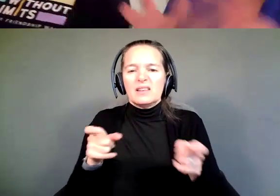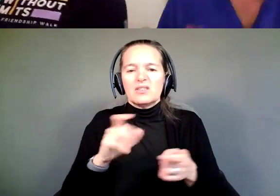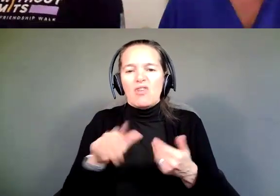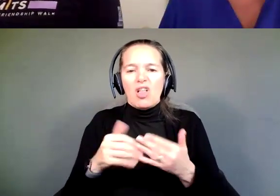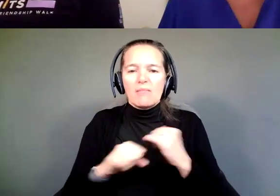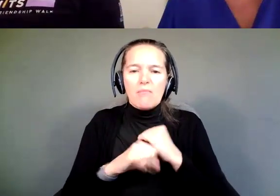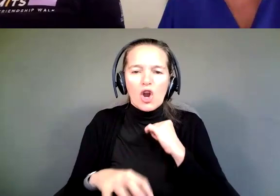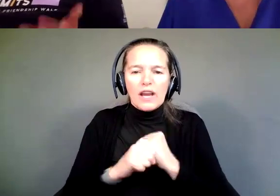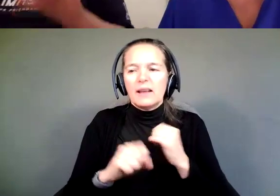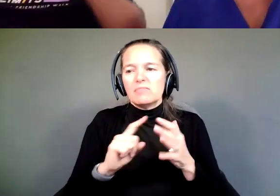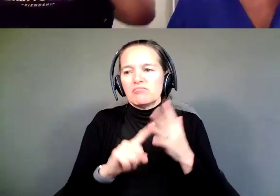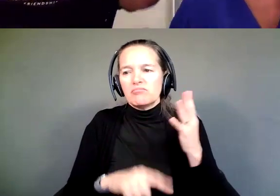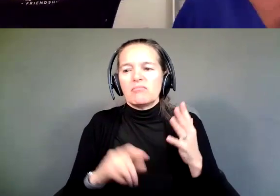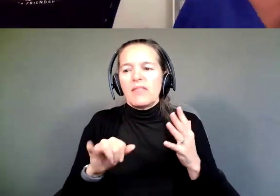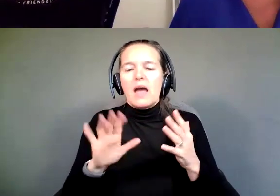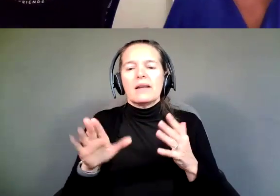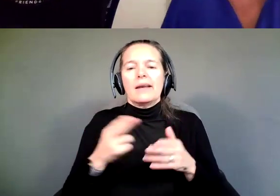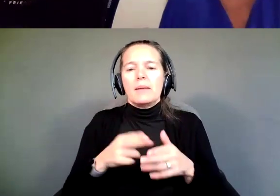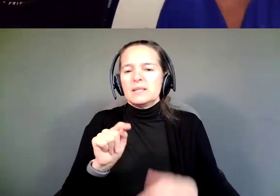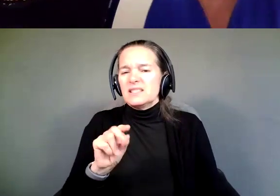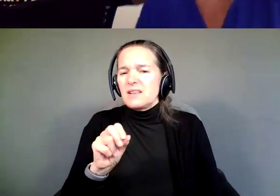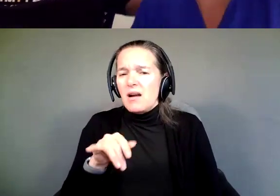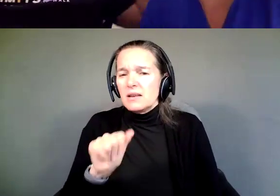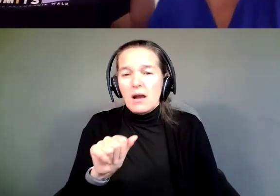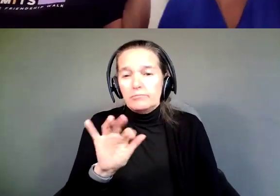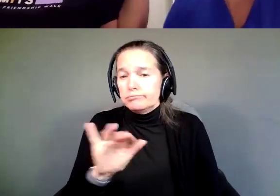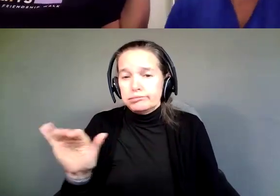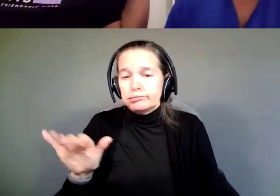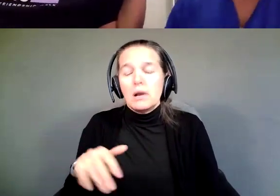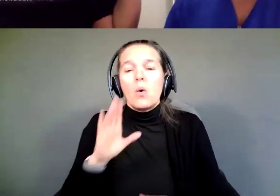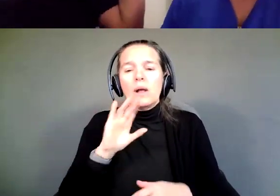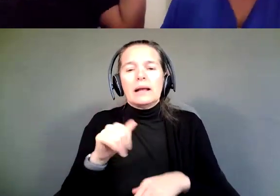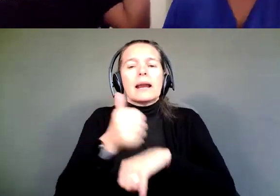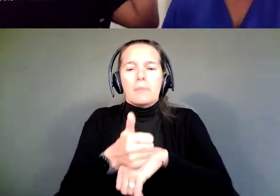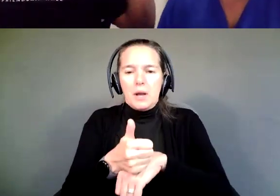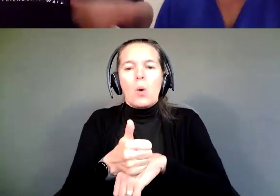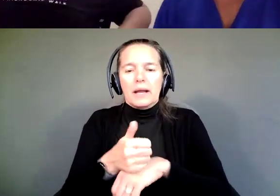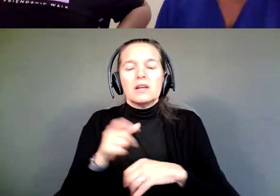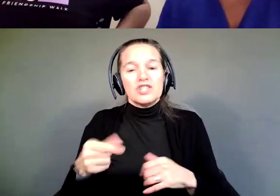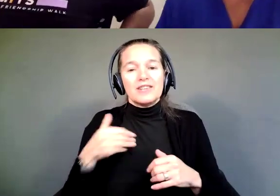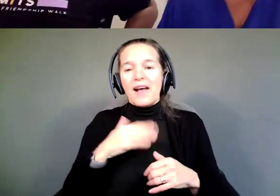materials Tanya Cropper she's going to get that up and going. She has all of the narrative, she has all the pictures.